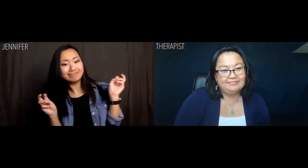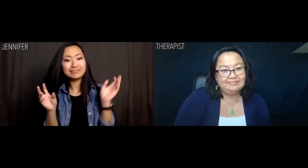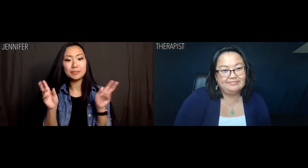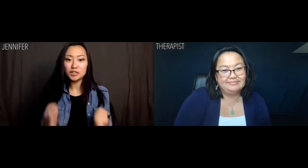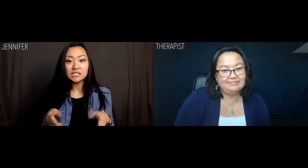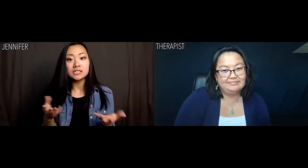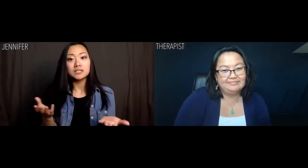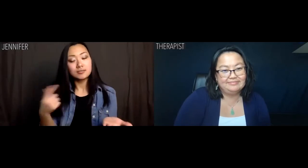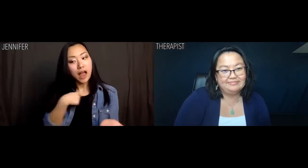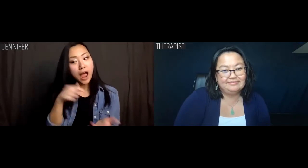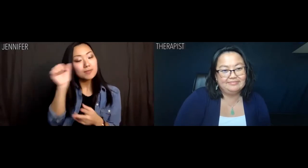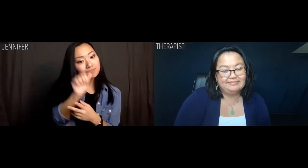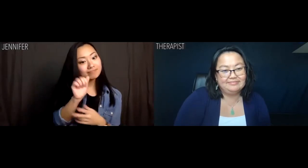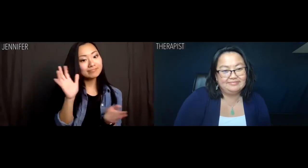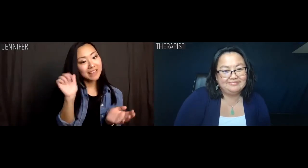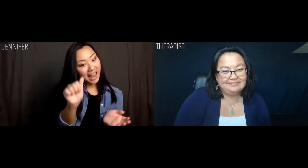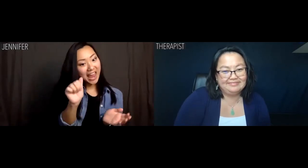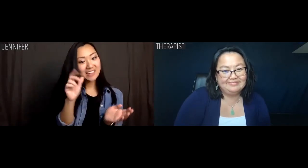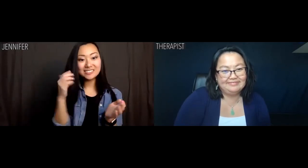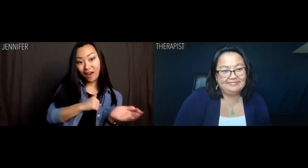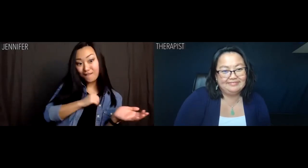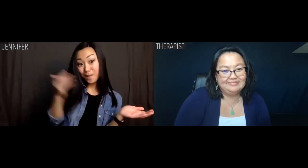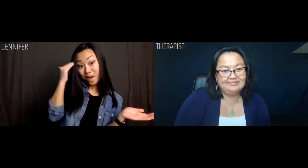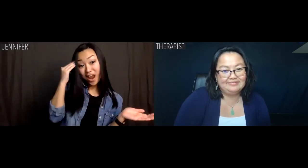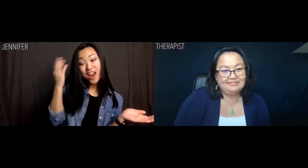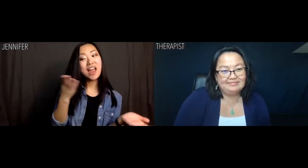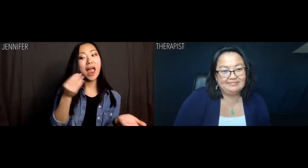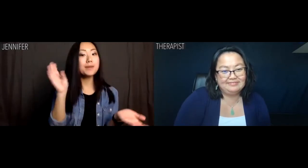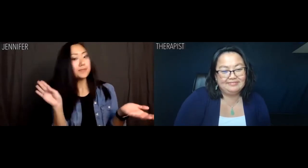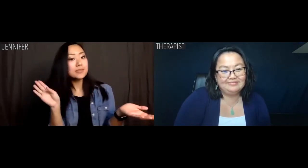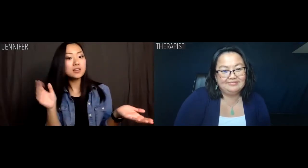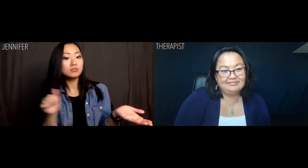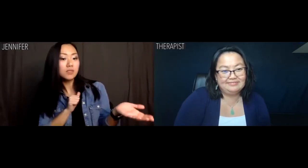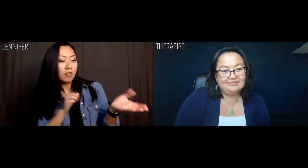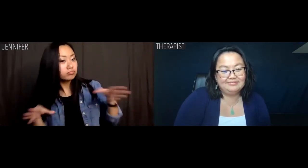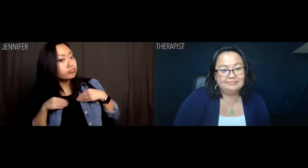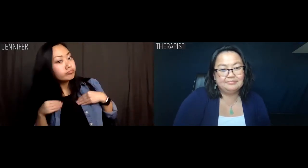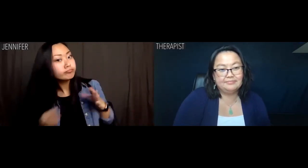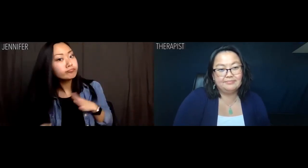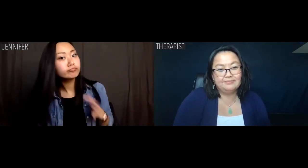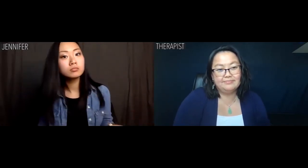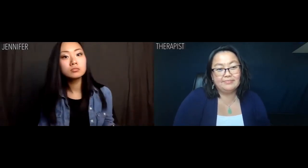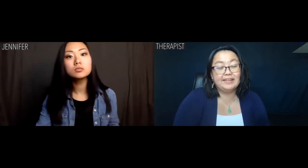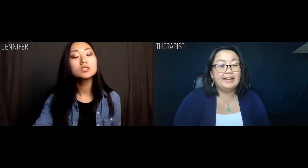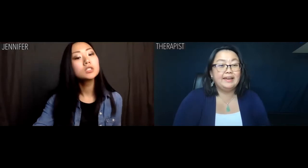which means that I'm a) self-aware and b) highly self actualized.